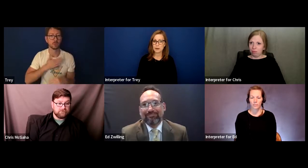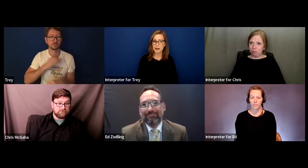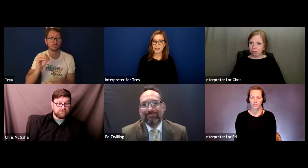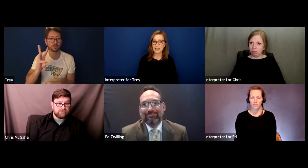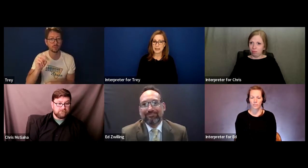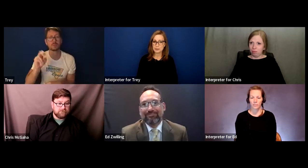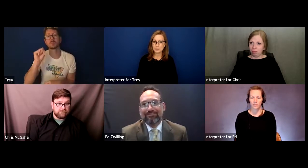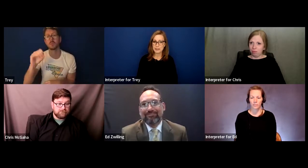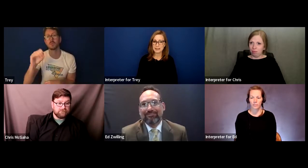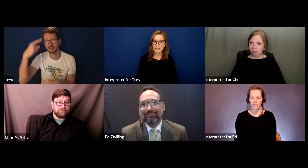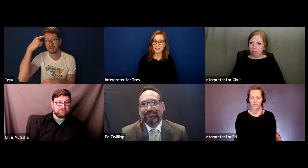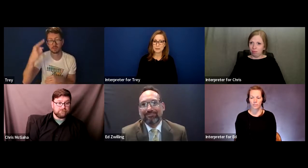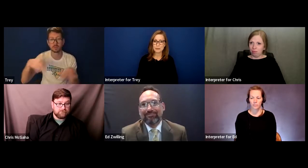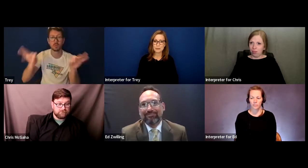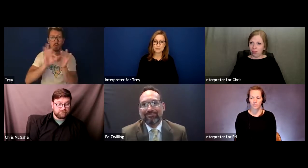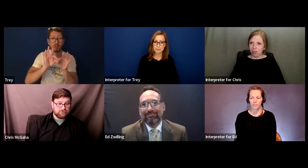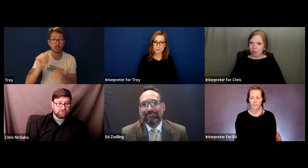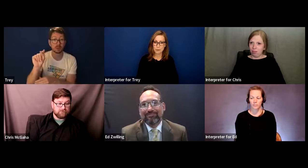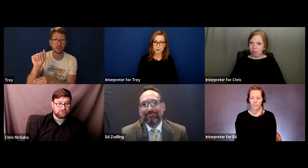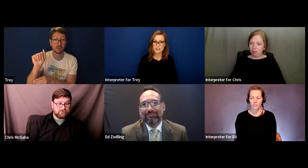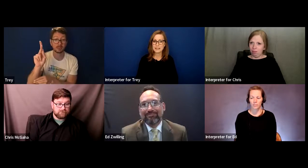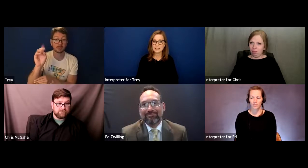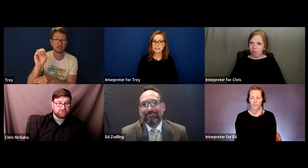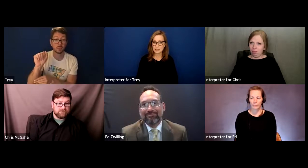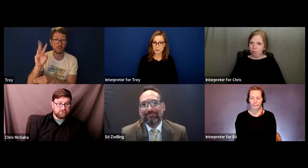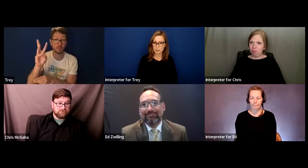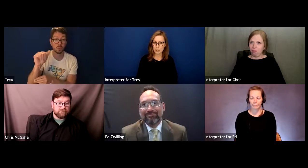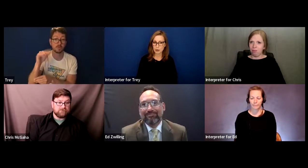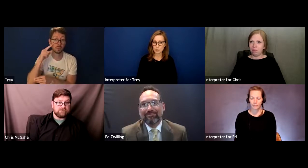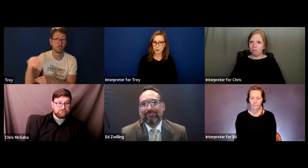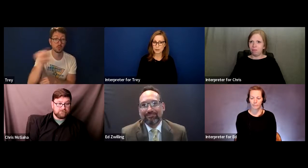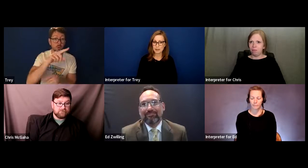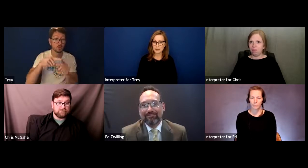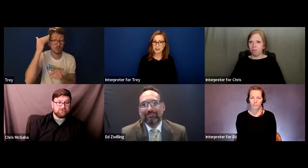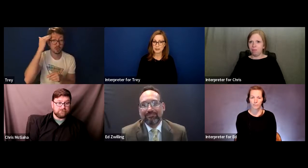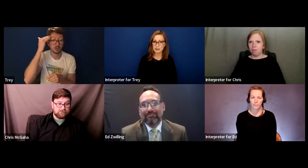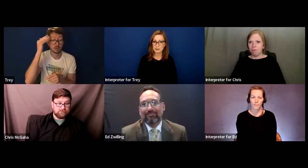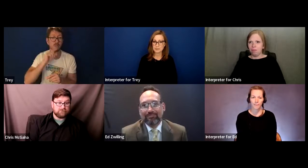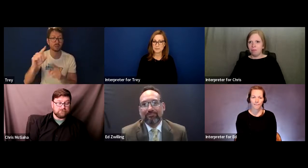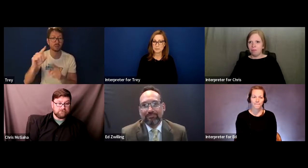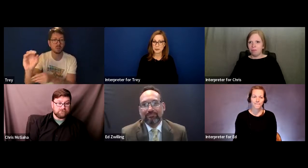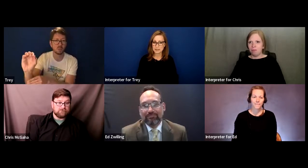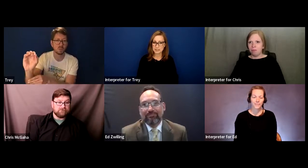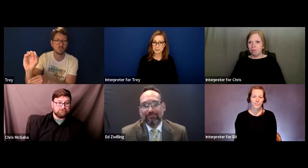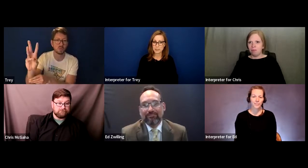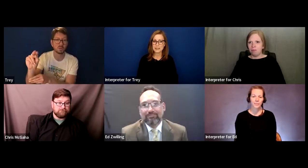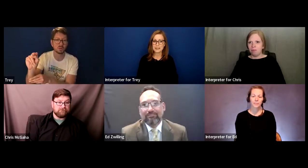where I had to then encounter more taking these steps on my own for accessibility and